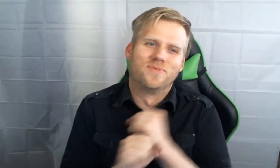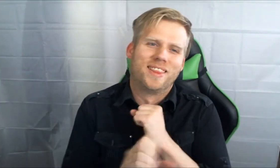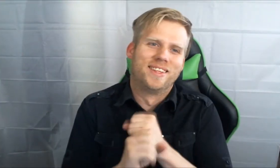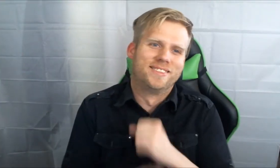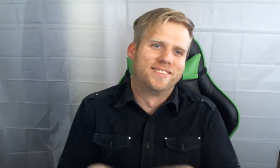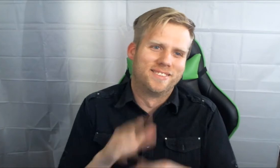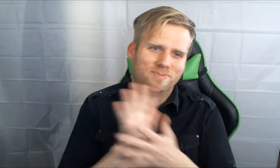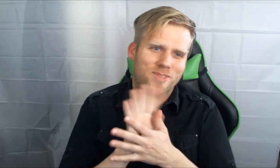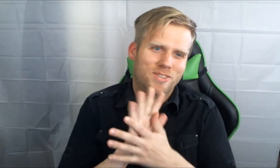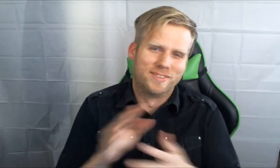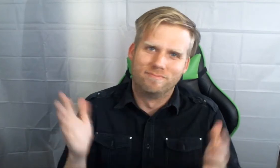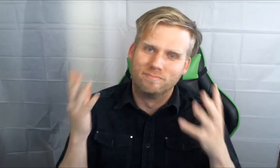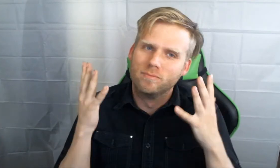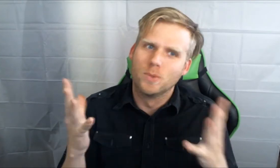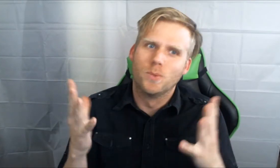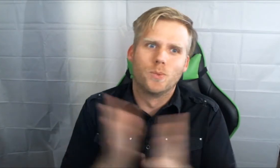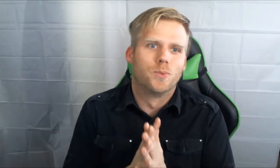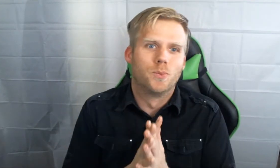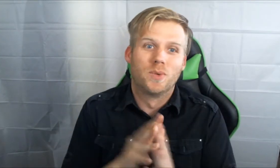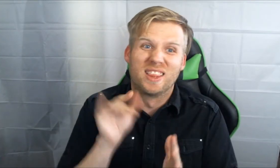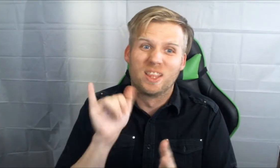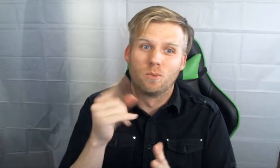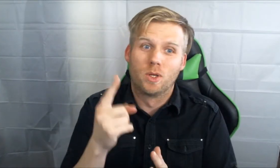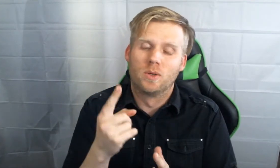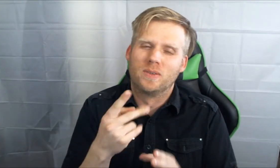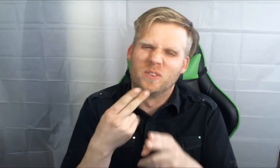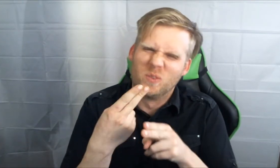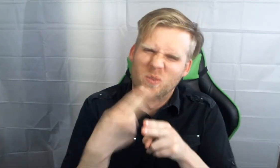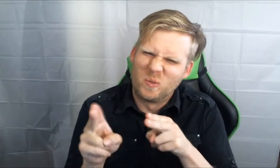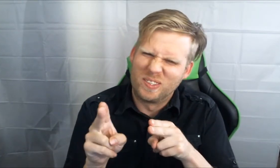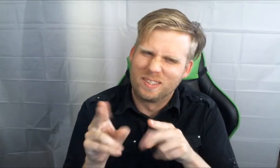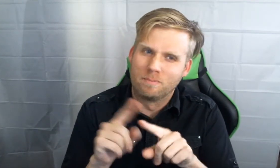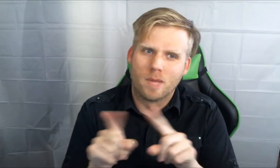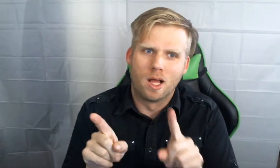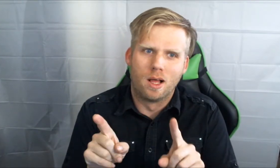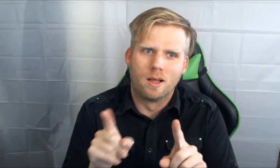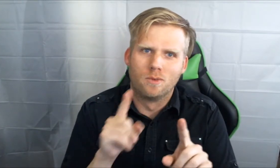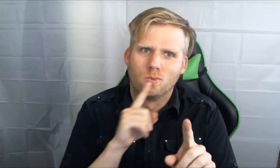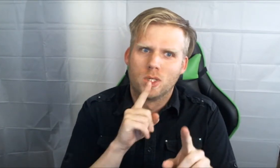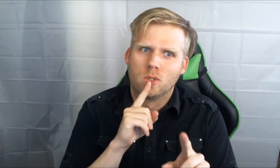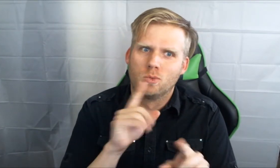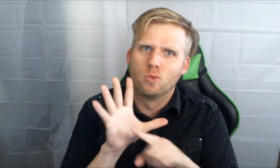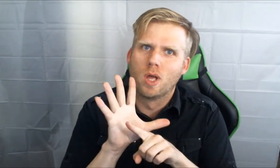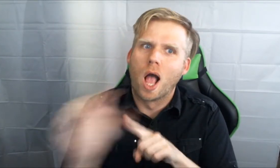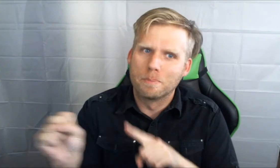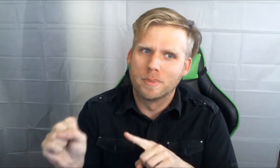again.. movie trailer reaction... that one.. short one but really awesome!